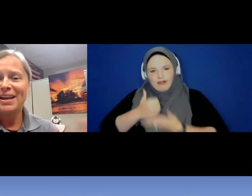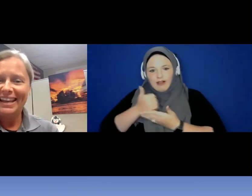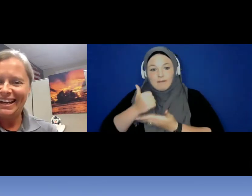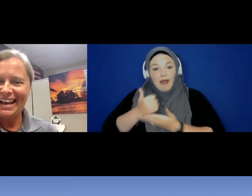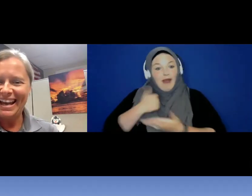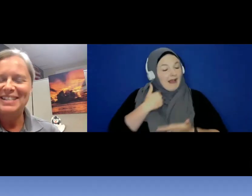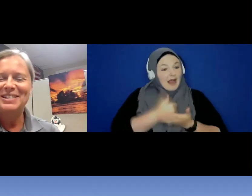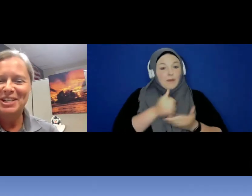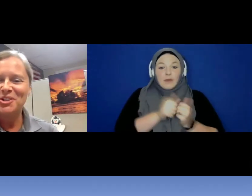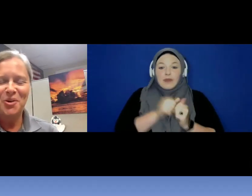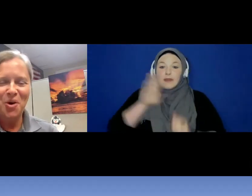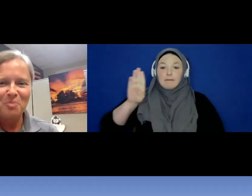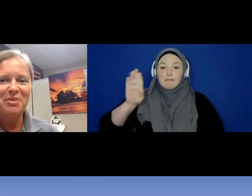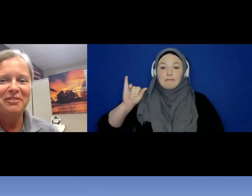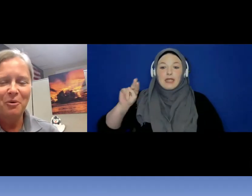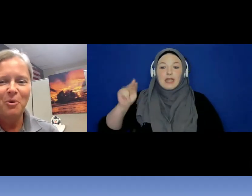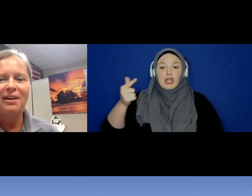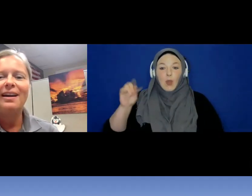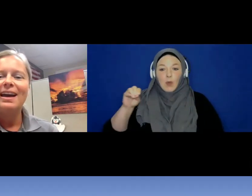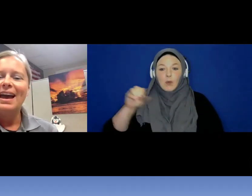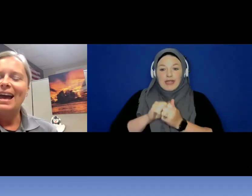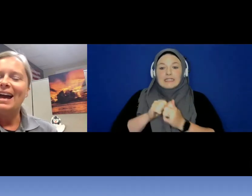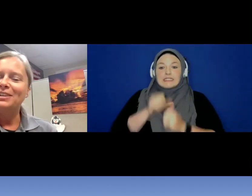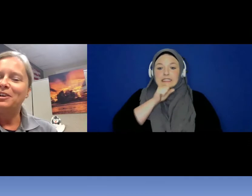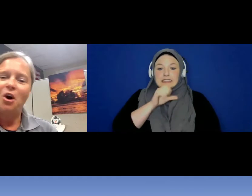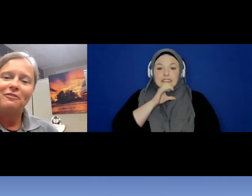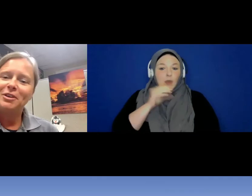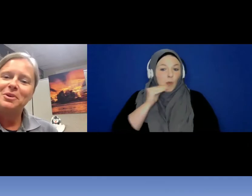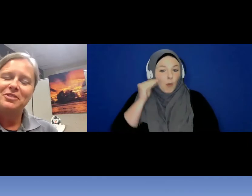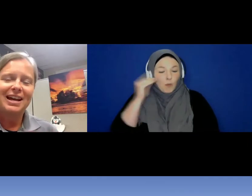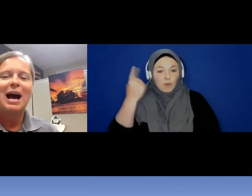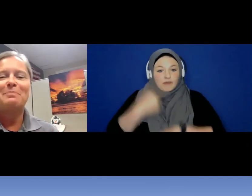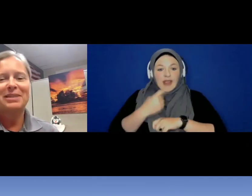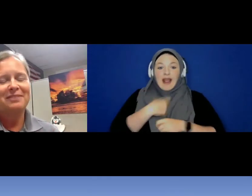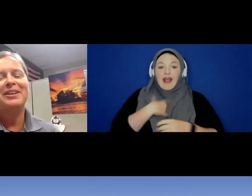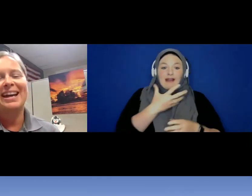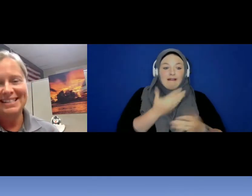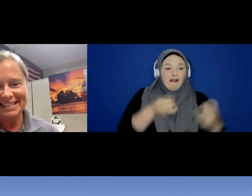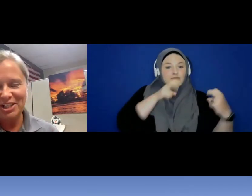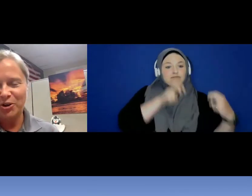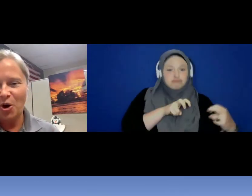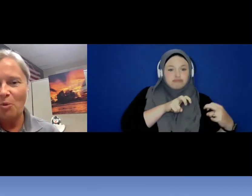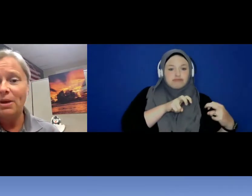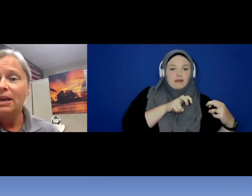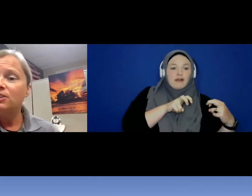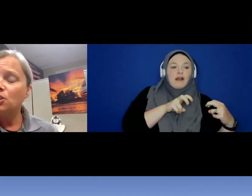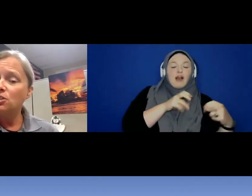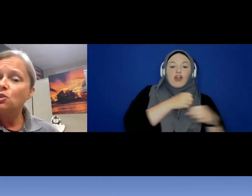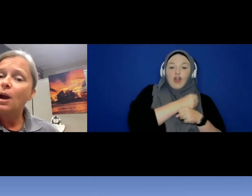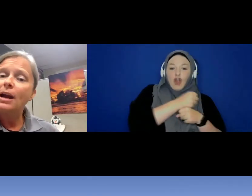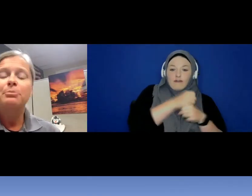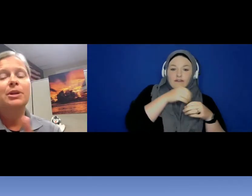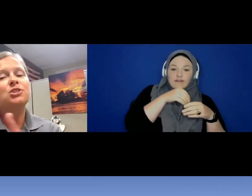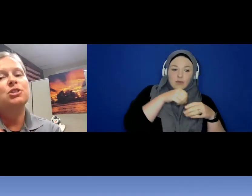in a senior home before. And had coffee with a cat even at a senior home to bridge the